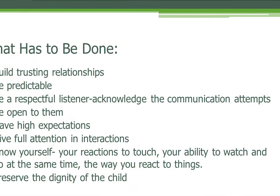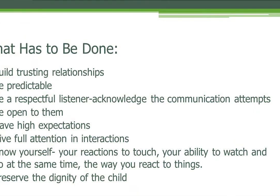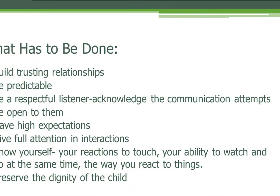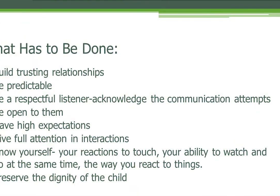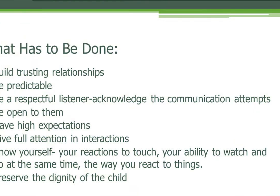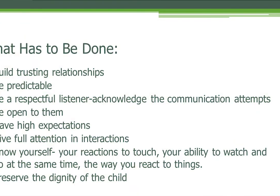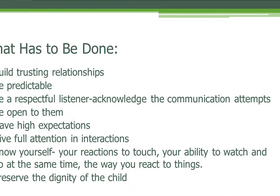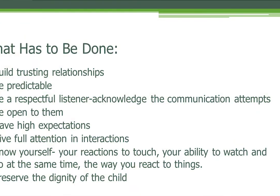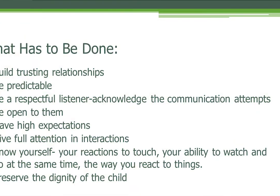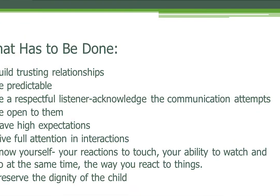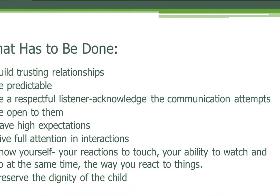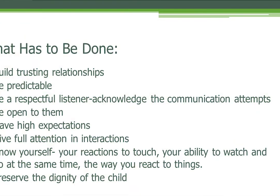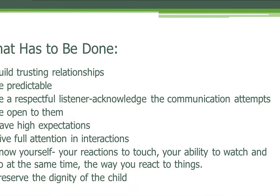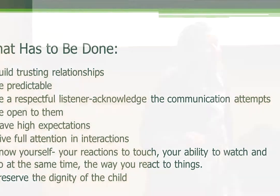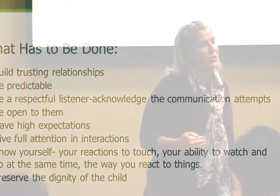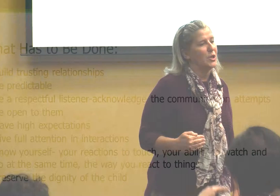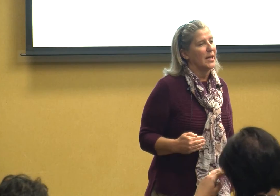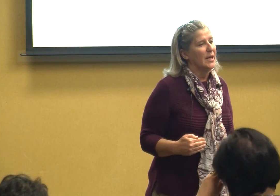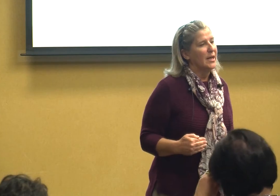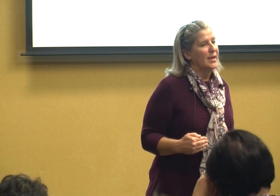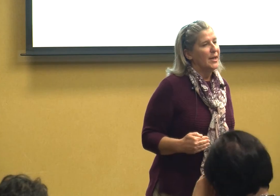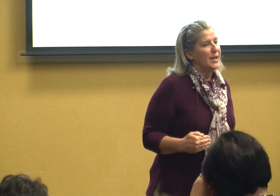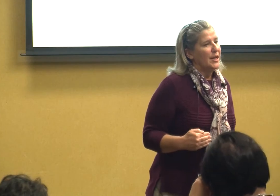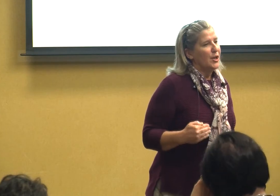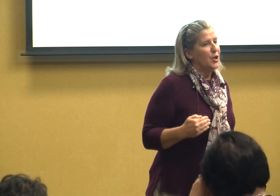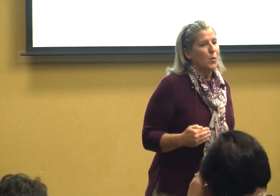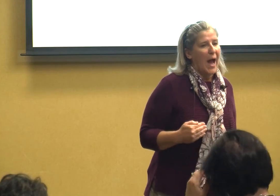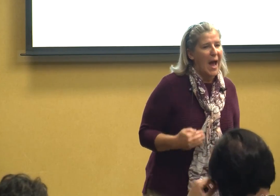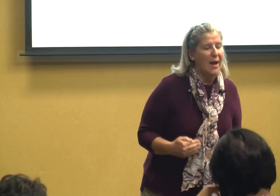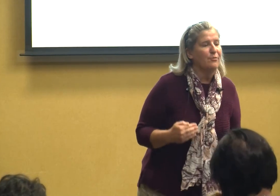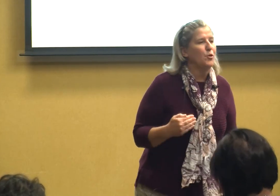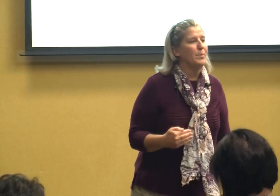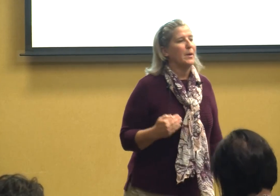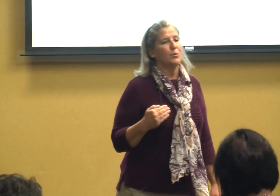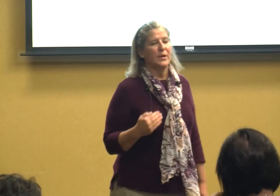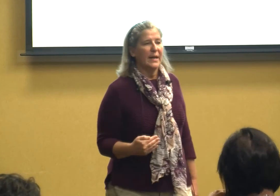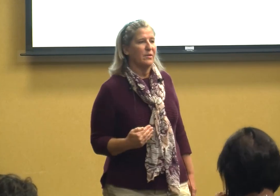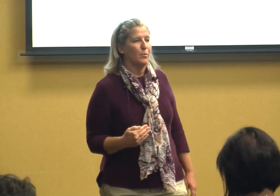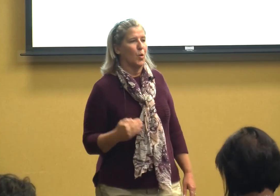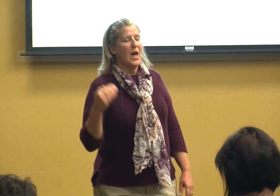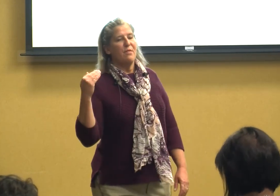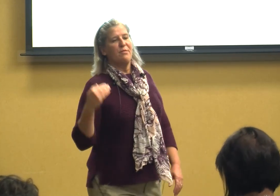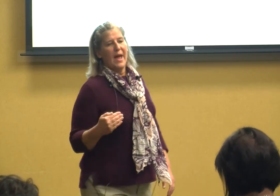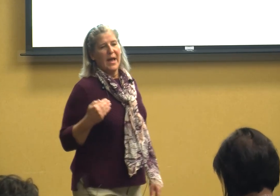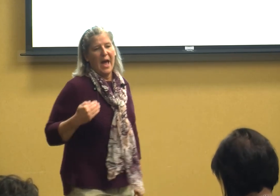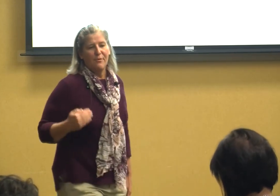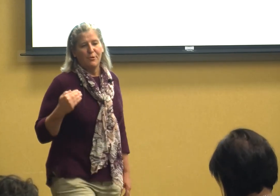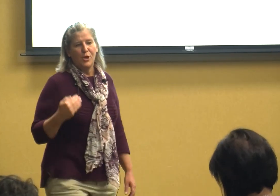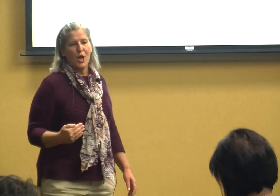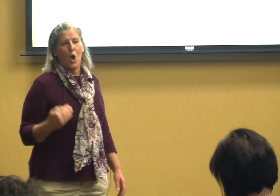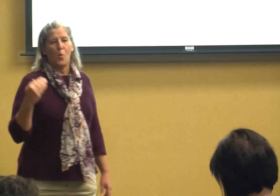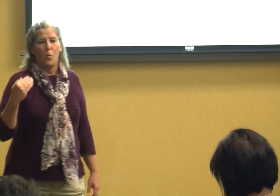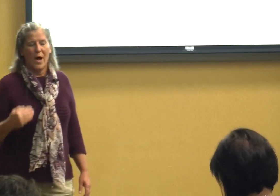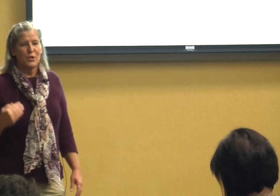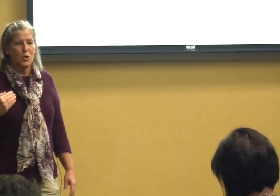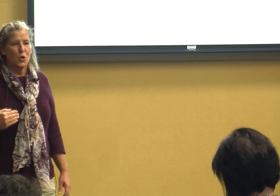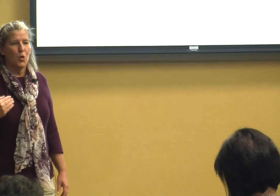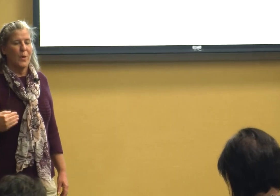these this population especially you have to be predictable they have to know what you're going